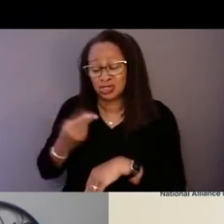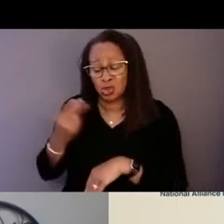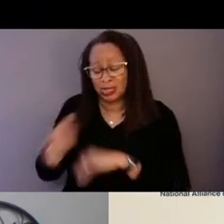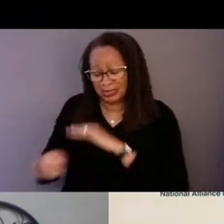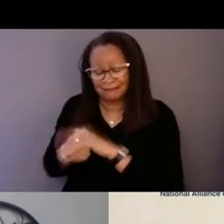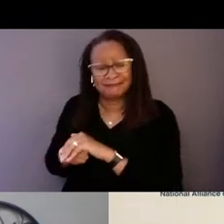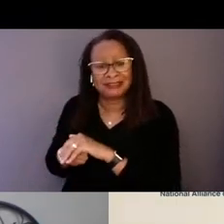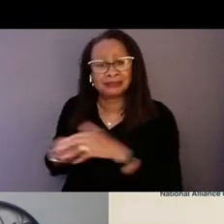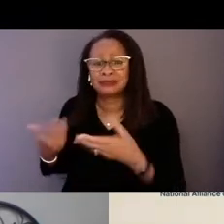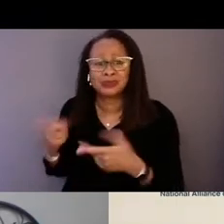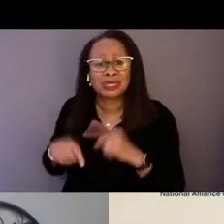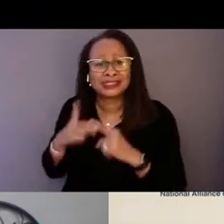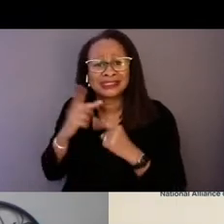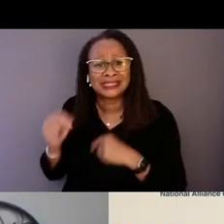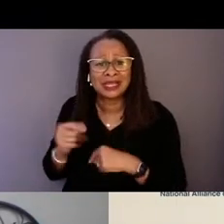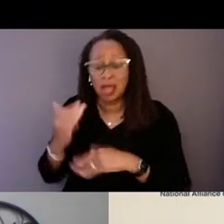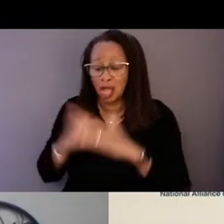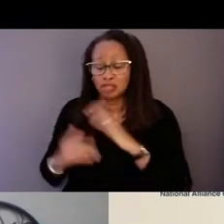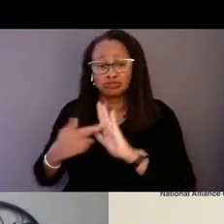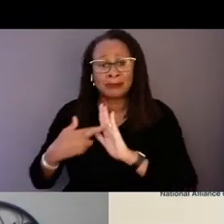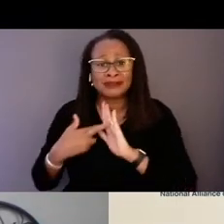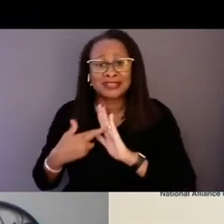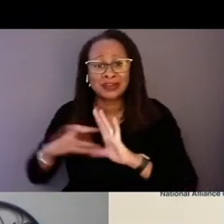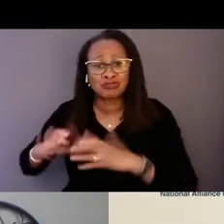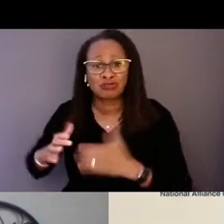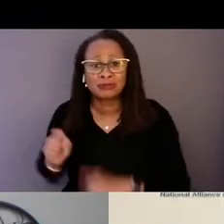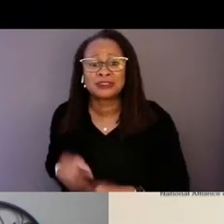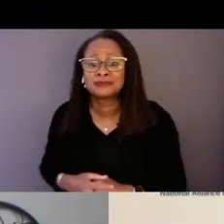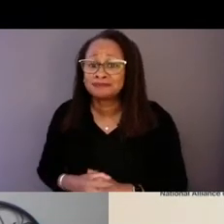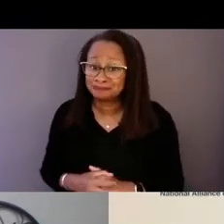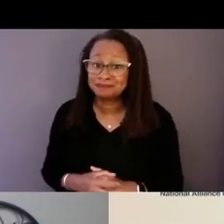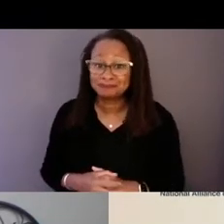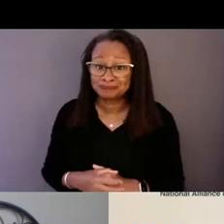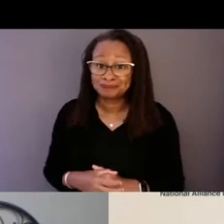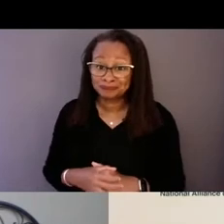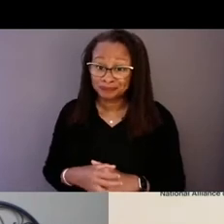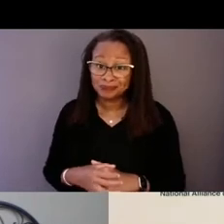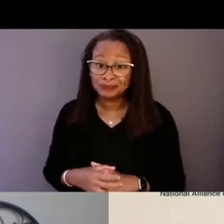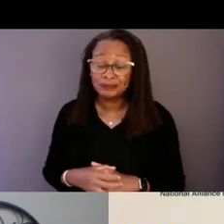underrepresented, and many times transparent.